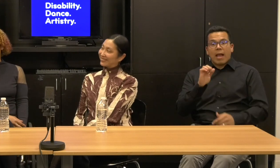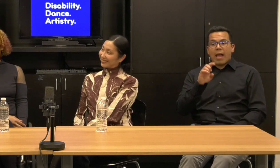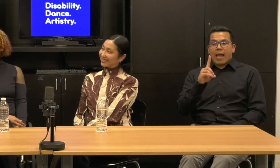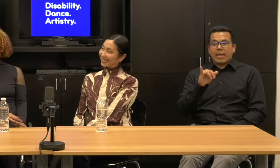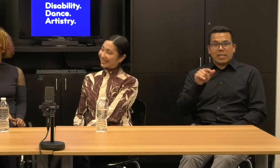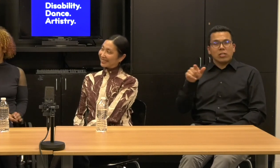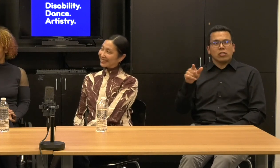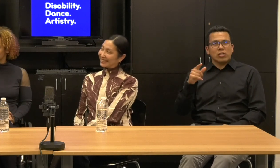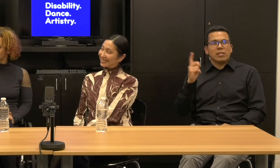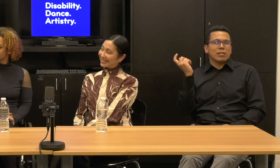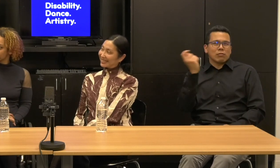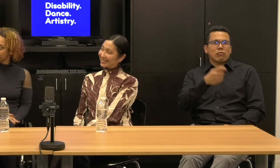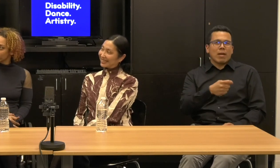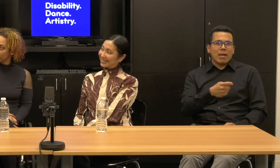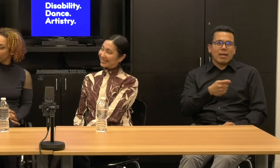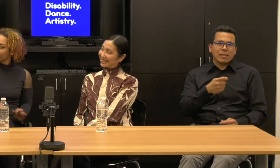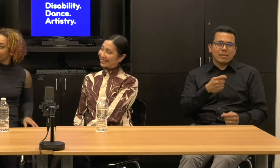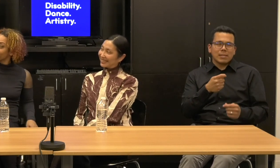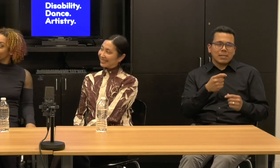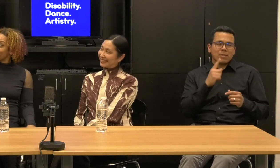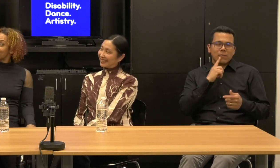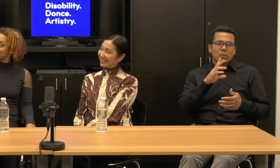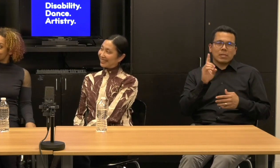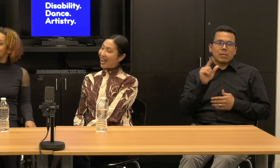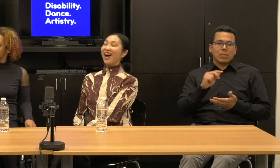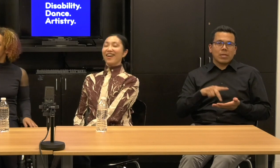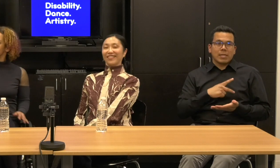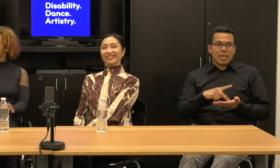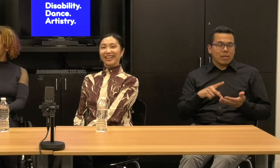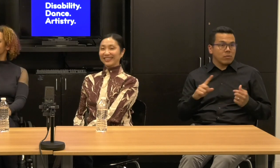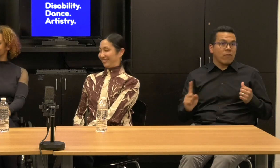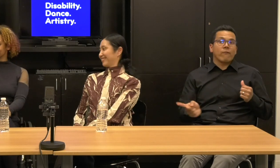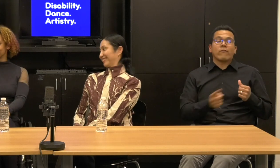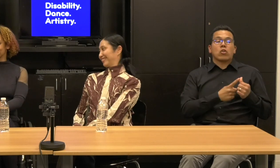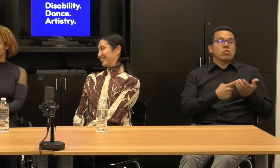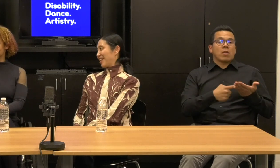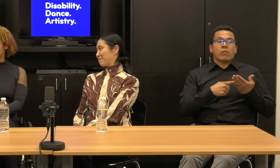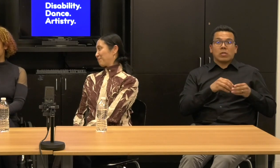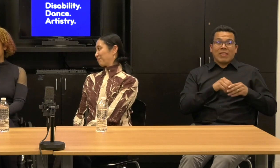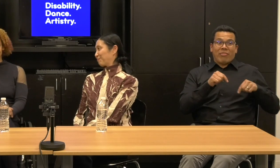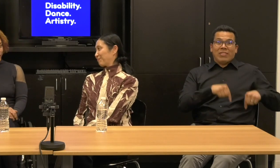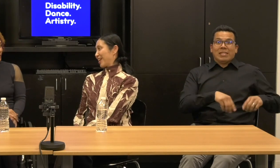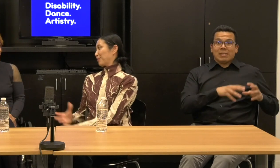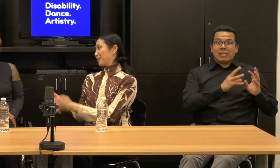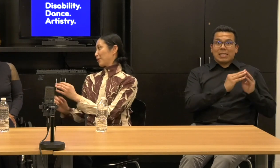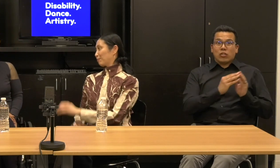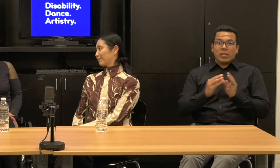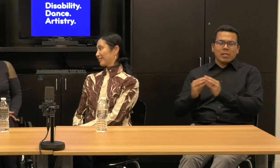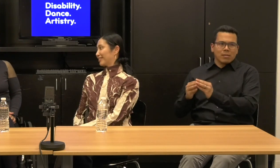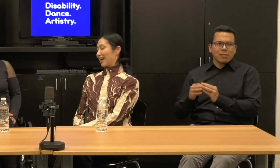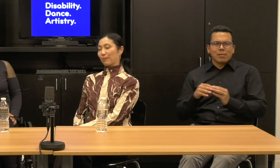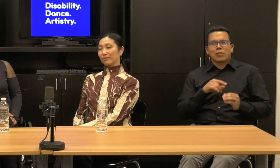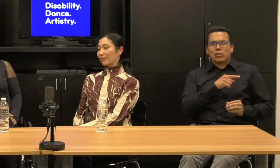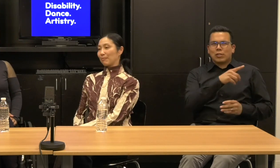Janet: Yeah. Yeah. Anyway, so I rambled.